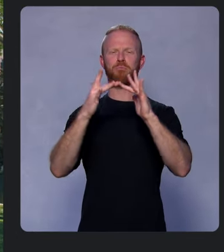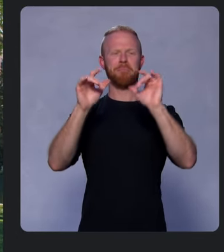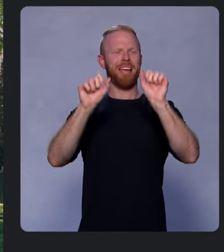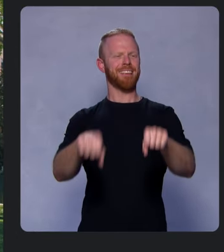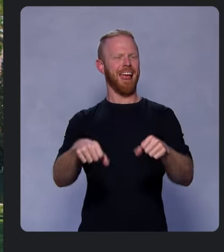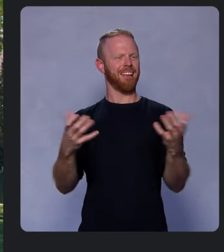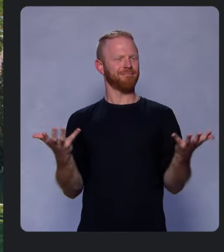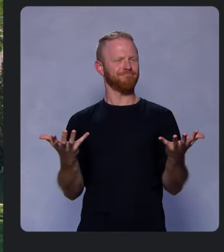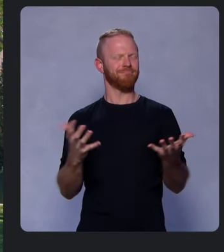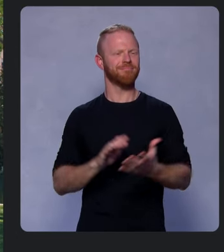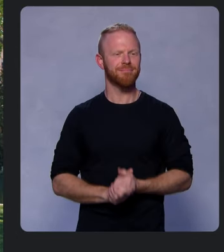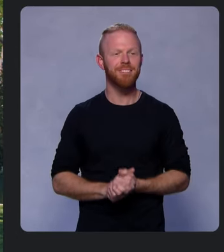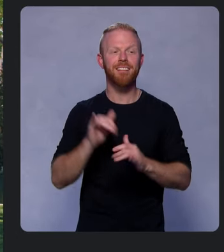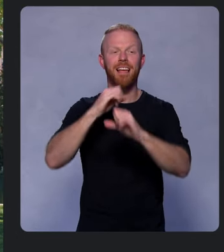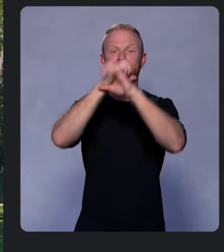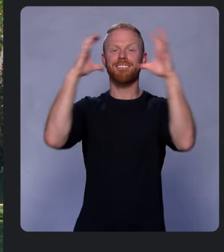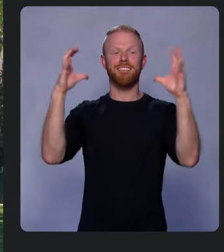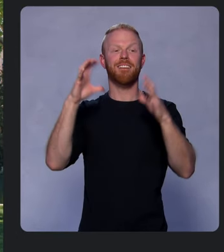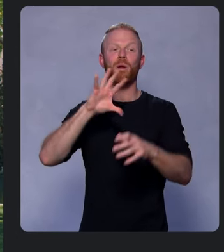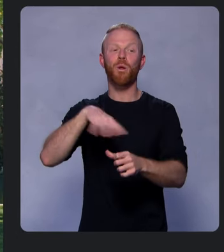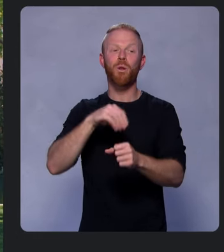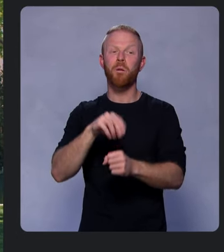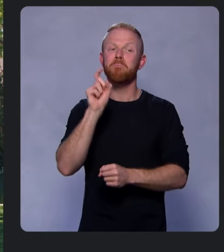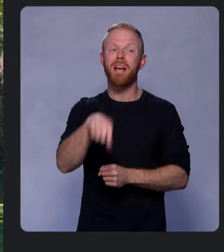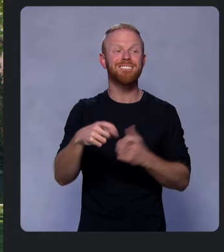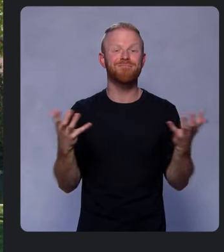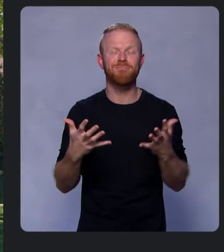And that vision has to include performance.